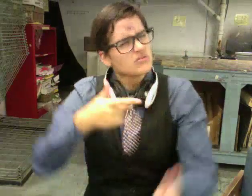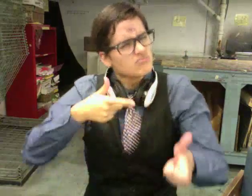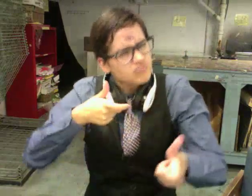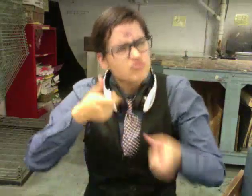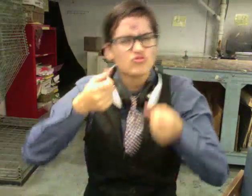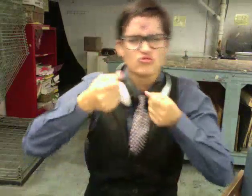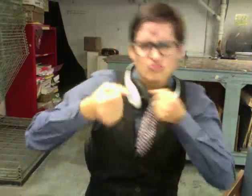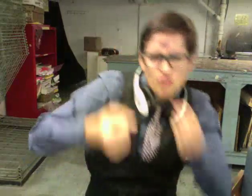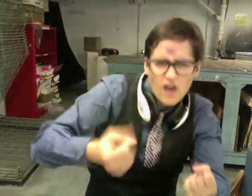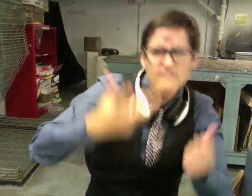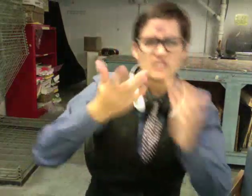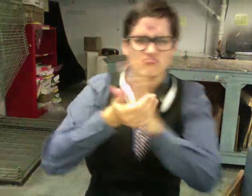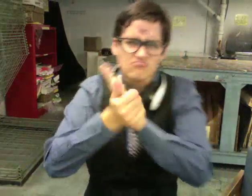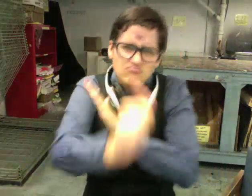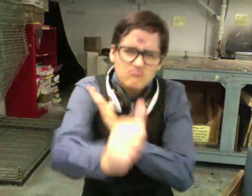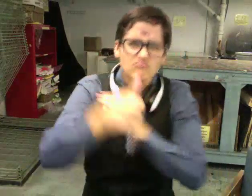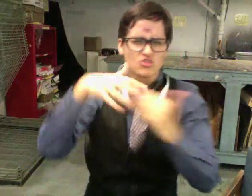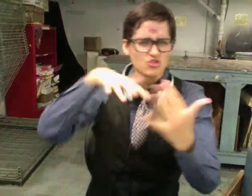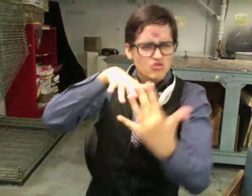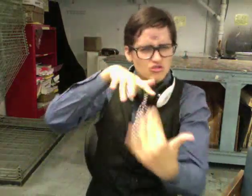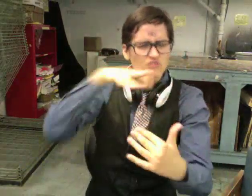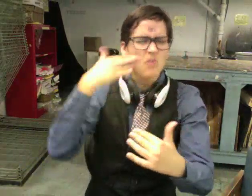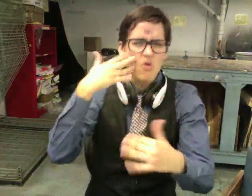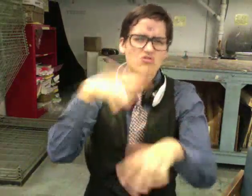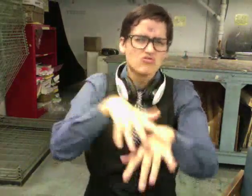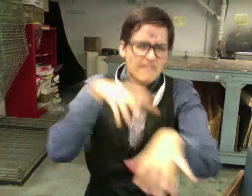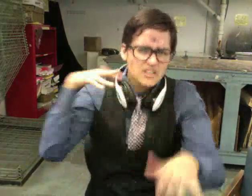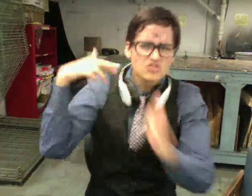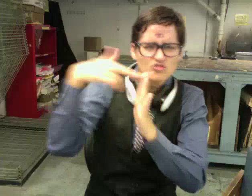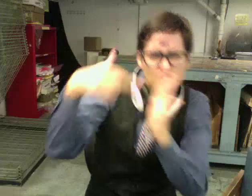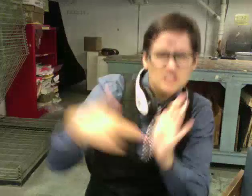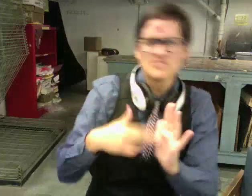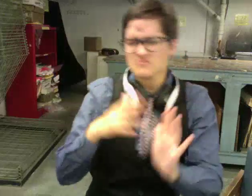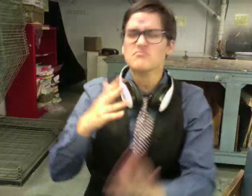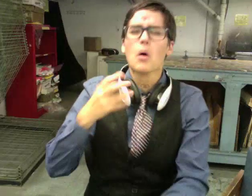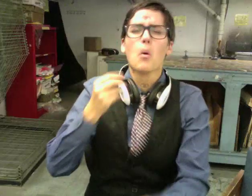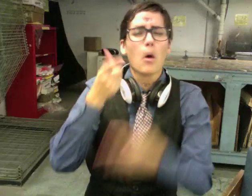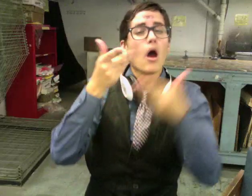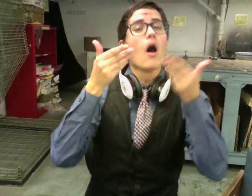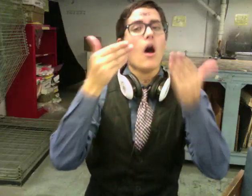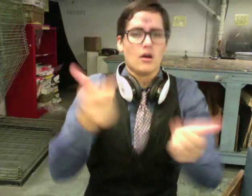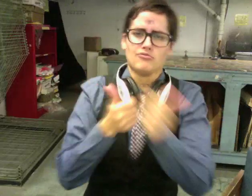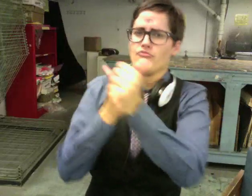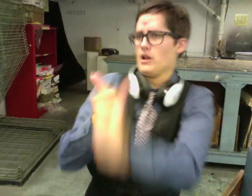cautious and reasonable drivers.